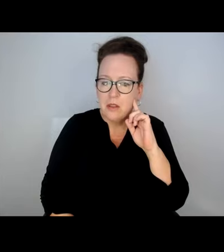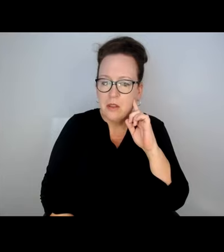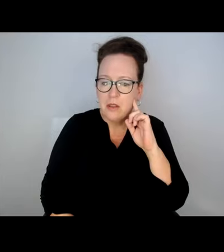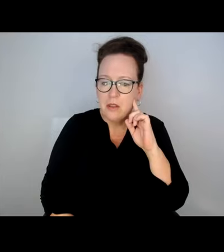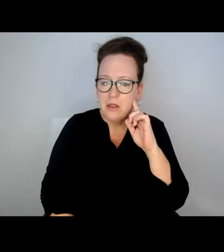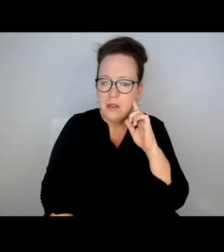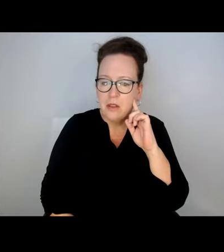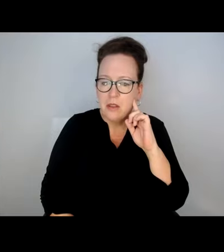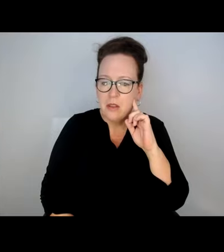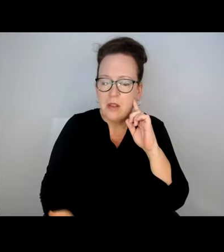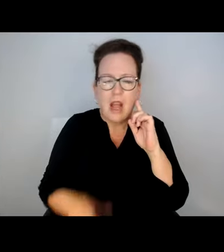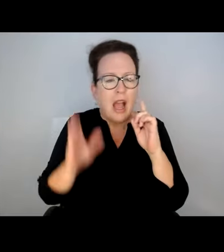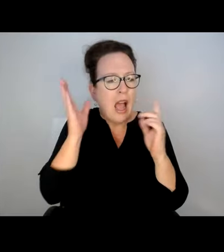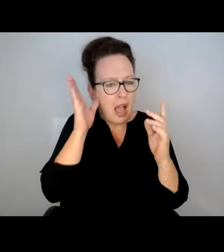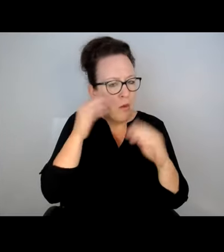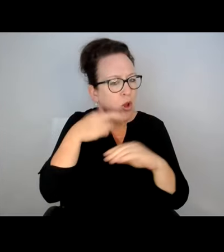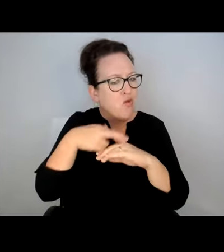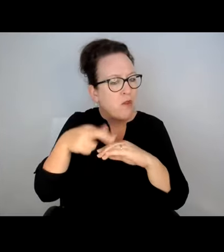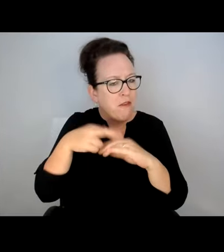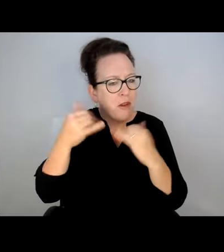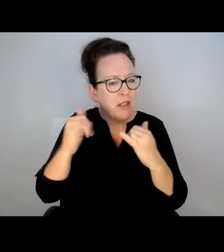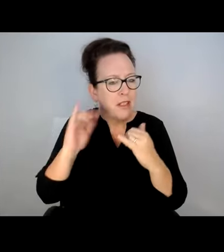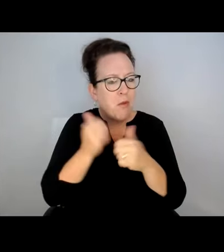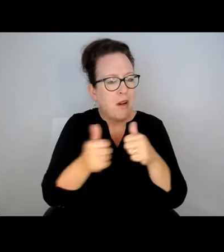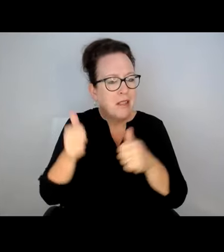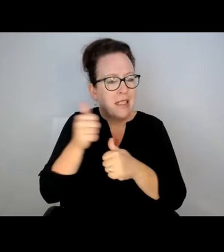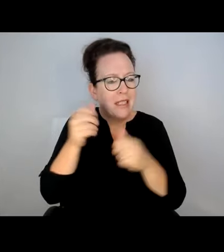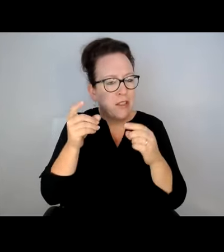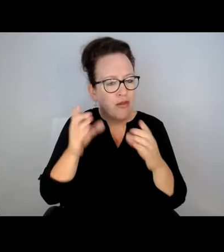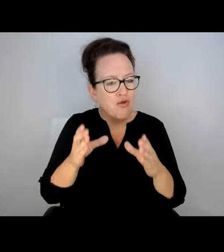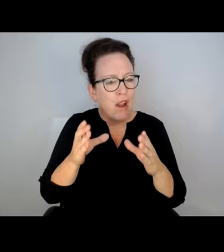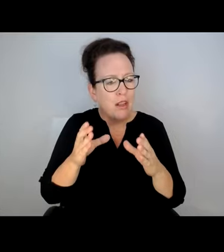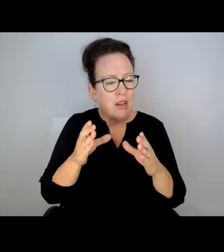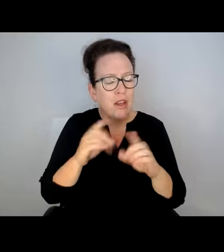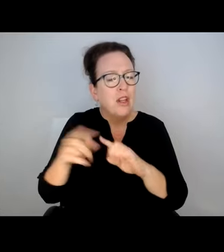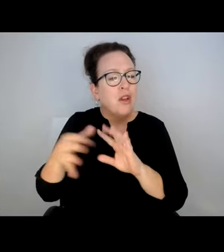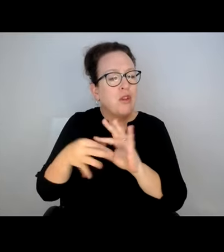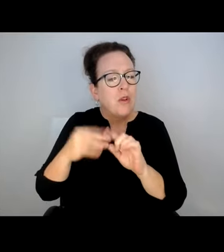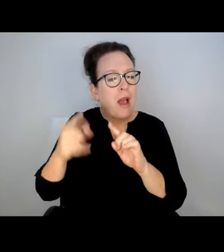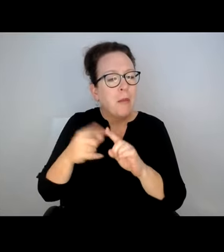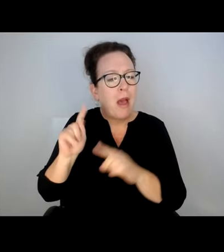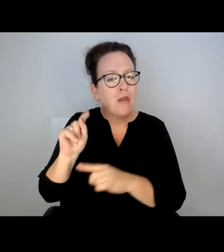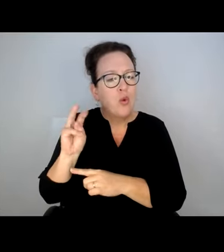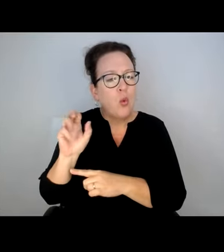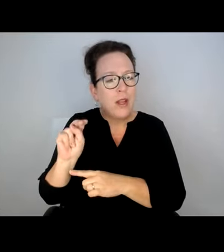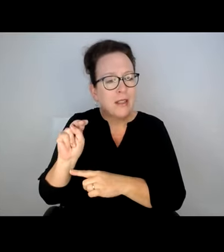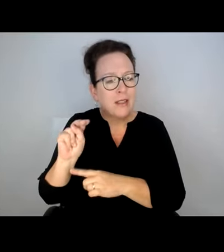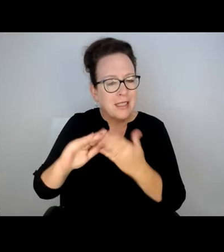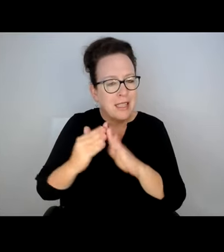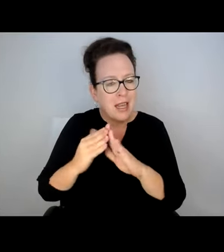THANK YOU. I THINK MELISSA SPOKE ABOUT THE DELAY -- TALKED ABOUT THE